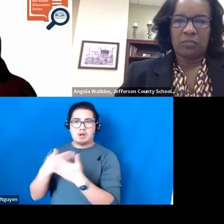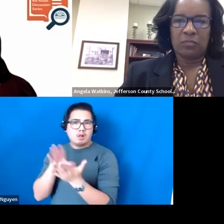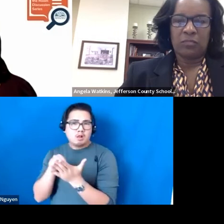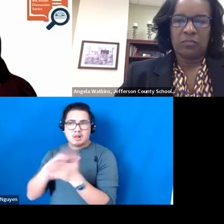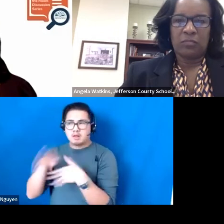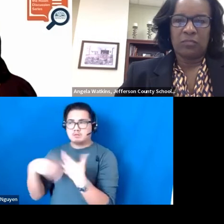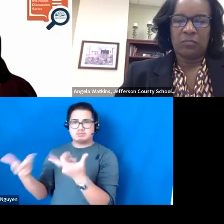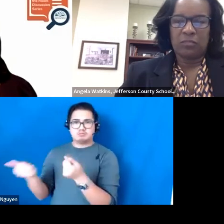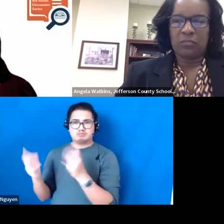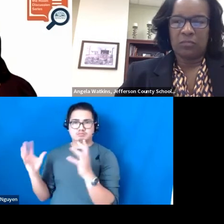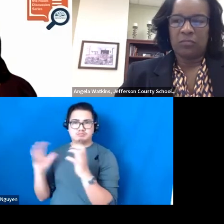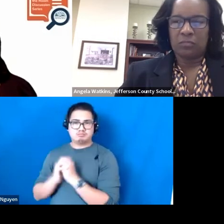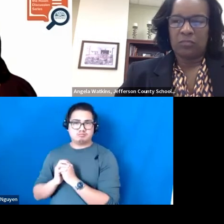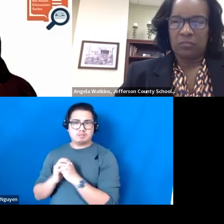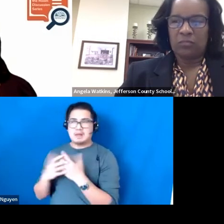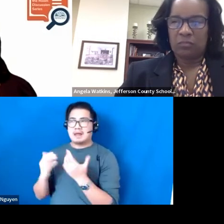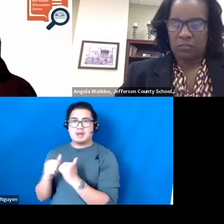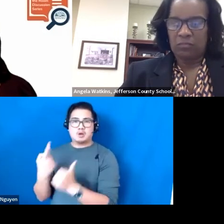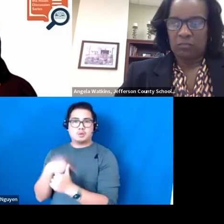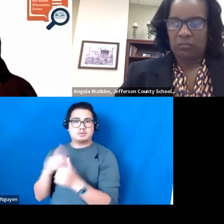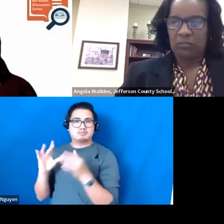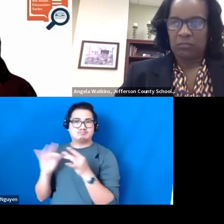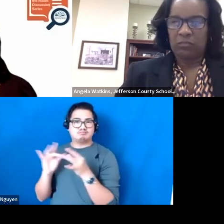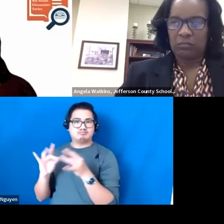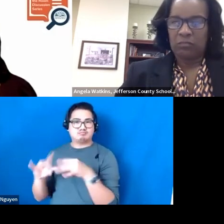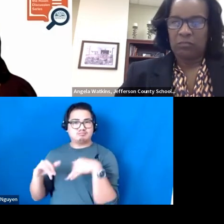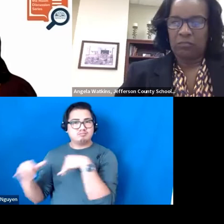Where we are speaking the same language and we're reducing